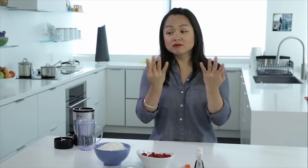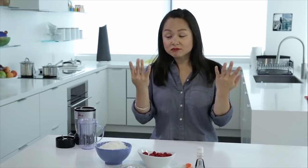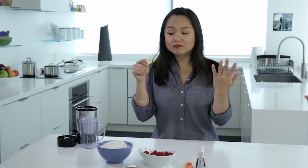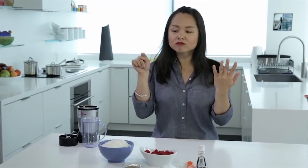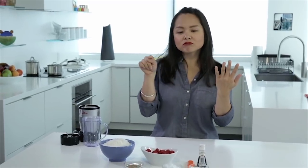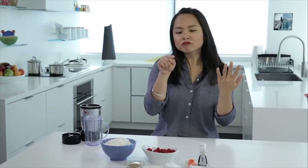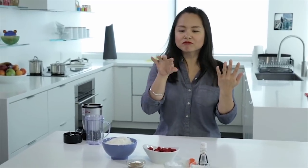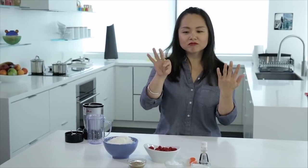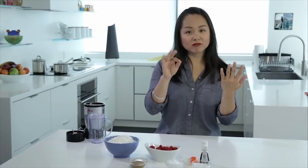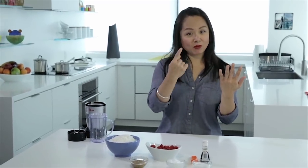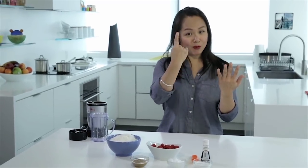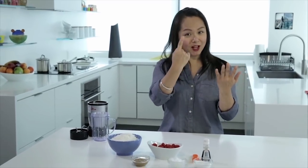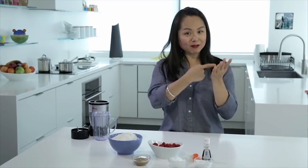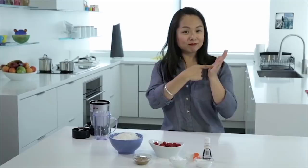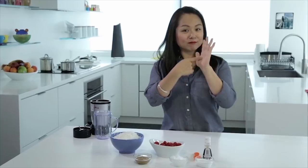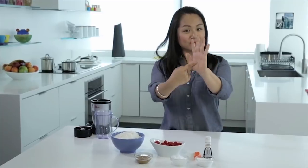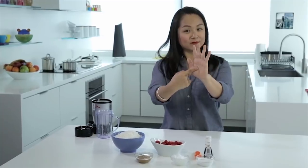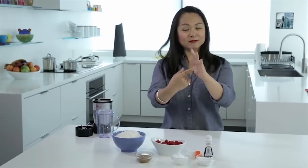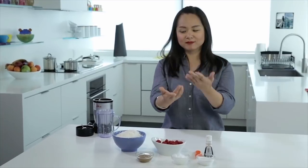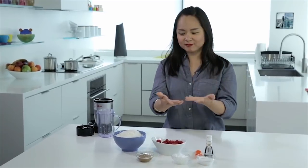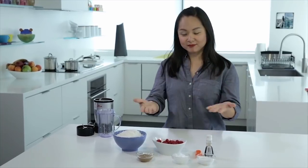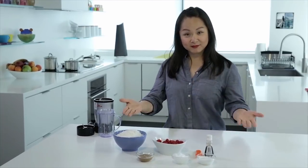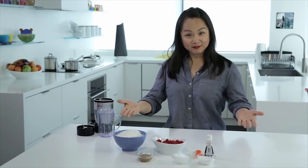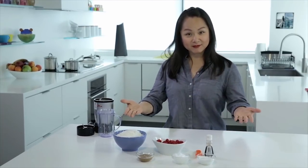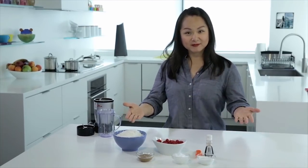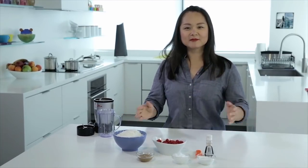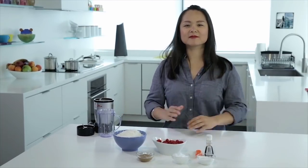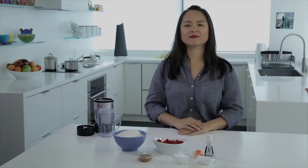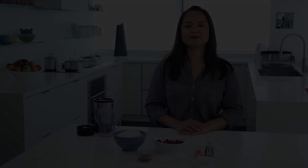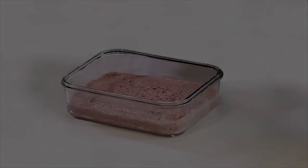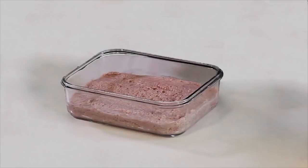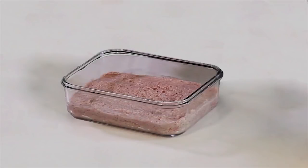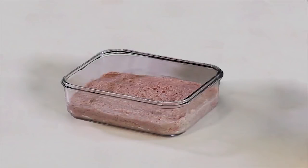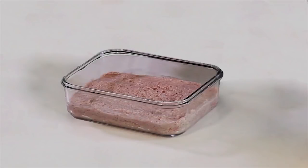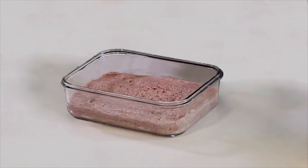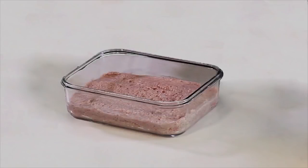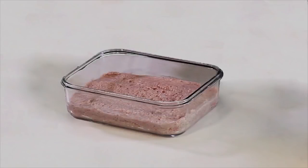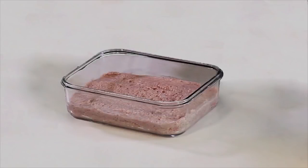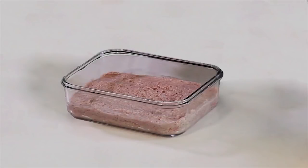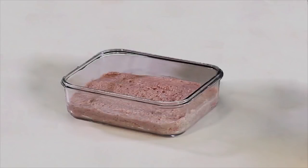Today I will make Coconut Raspberry Fudge.